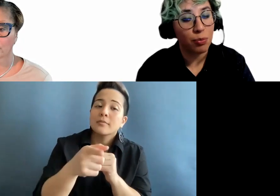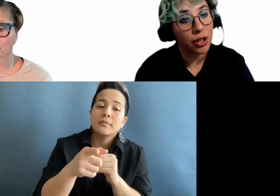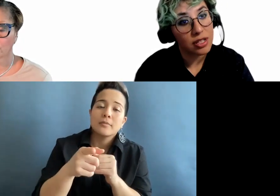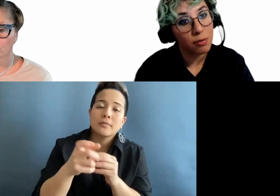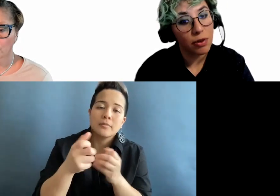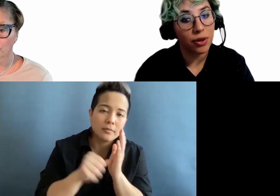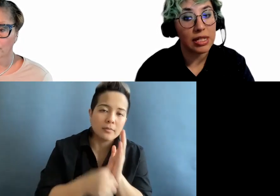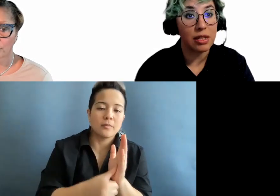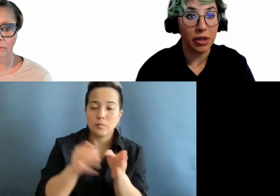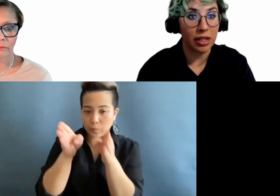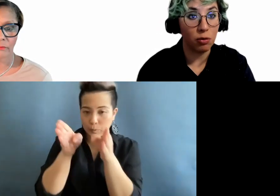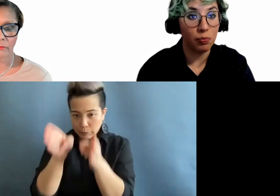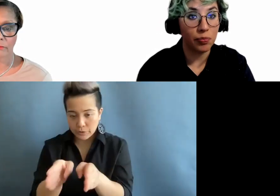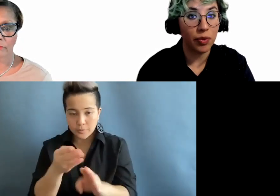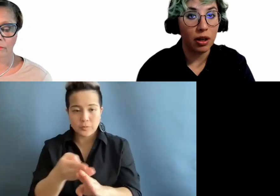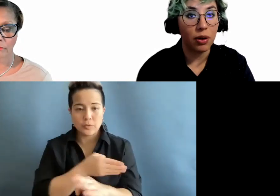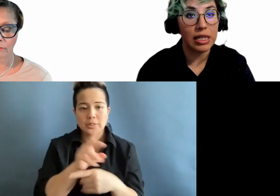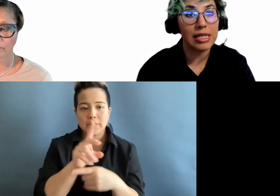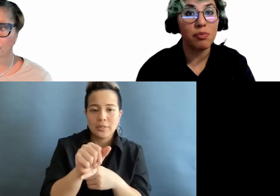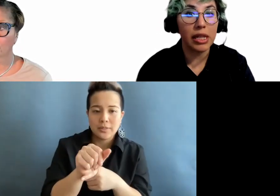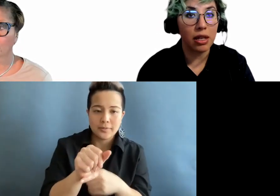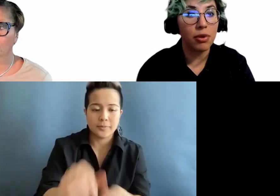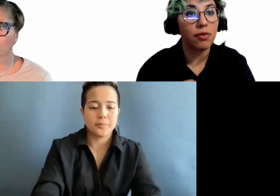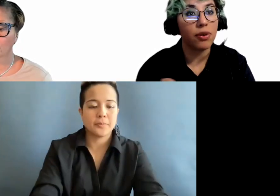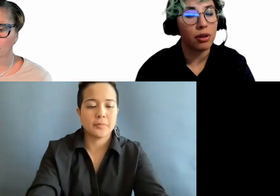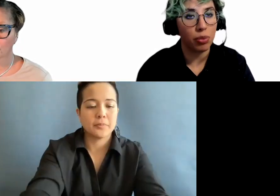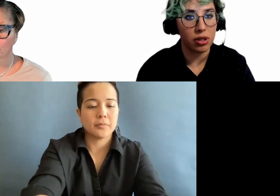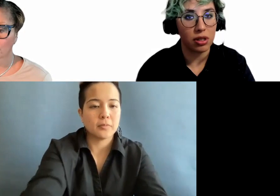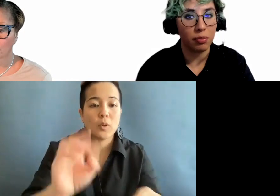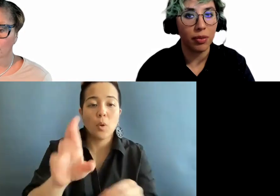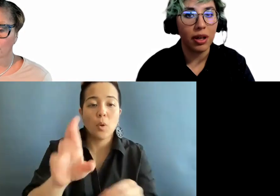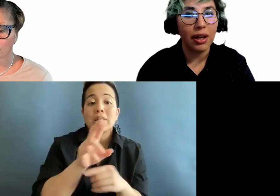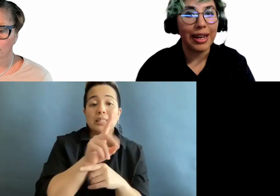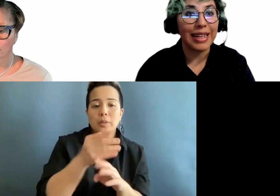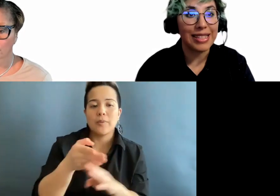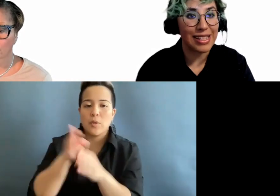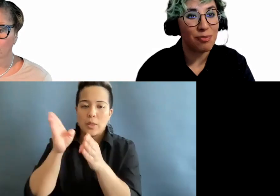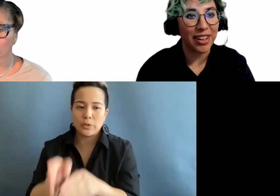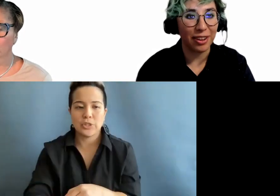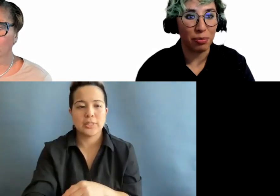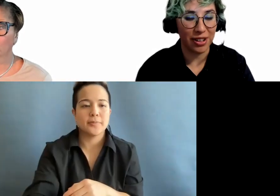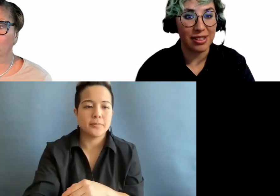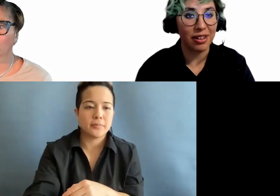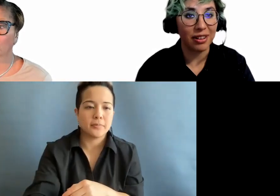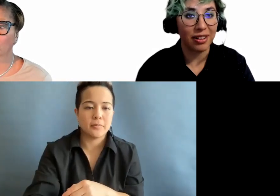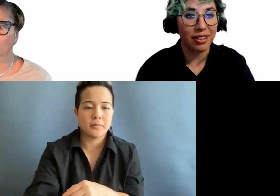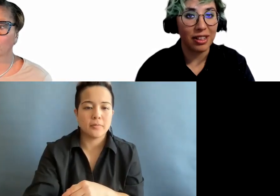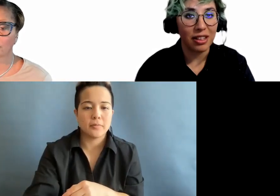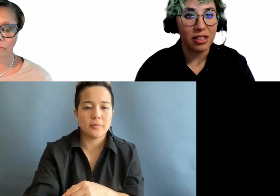the person before the disability or the disability before the person. It does depend on the person.